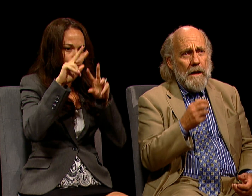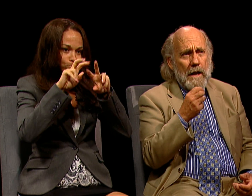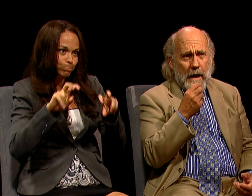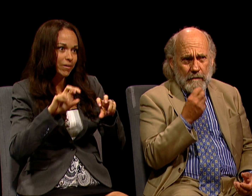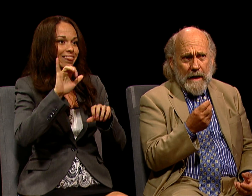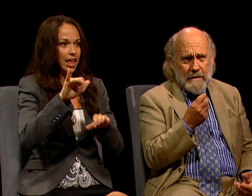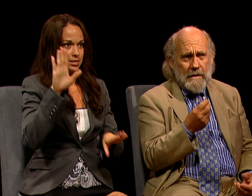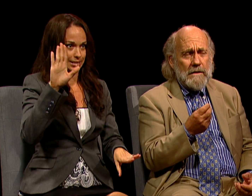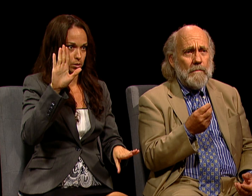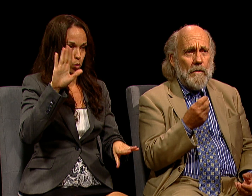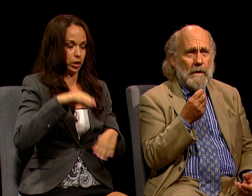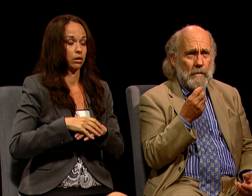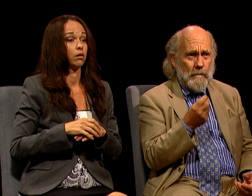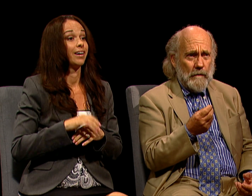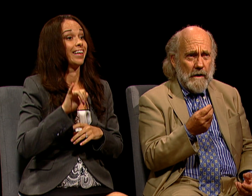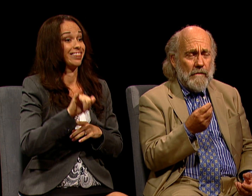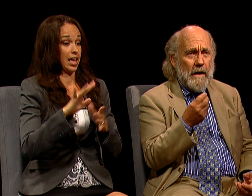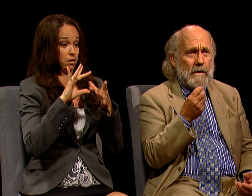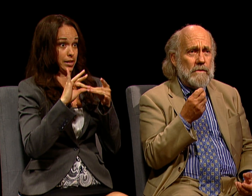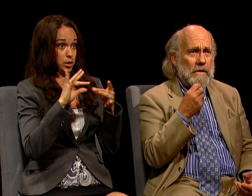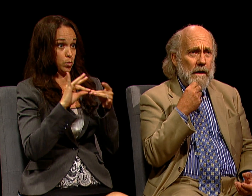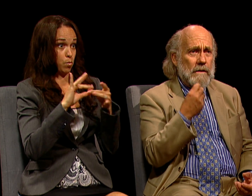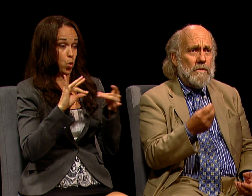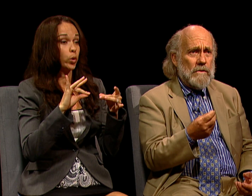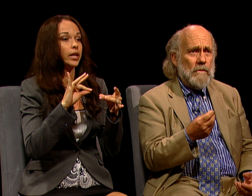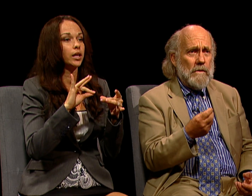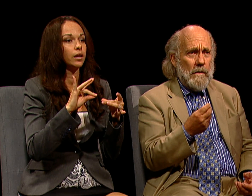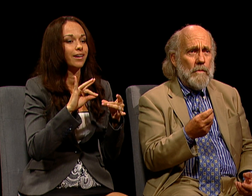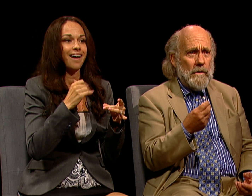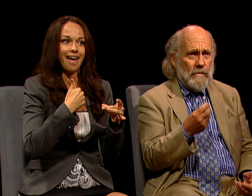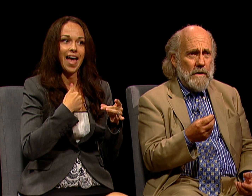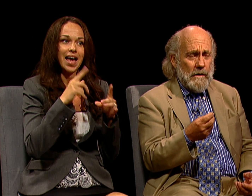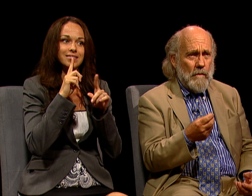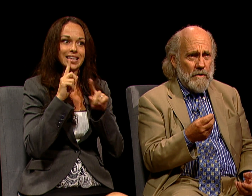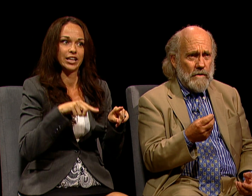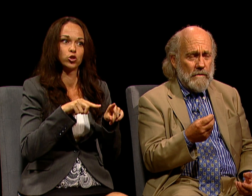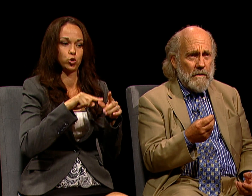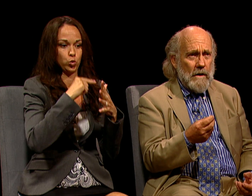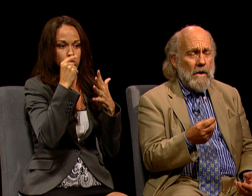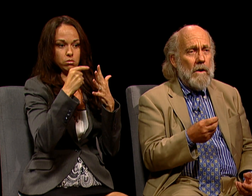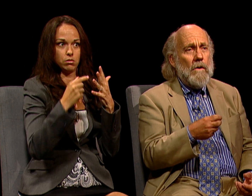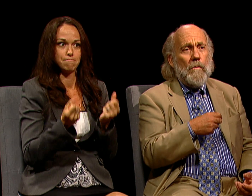AND THAT TESTIMONY, WE BELIEVE, HAS THE ANSWERS TO A NUMBER OF KEY QUESTIONS.